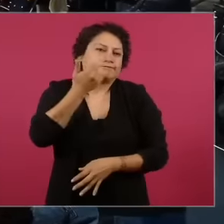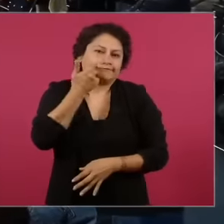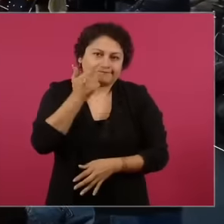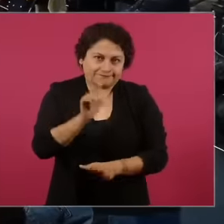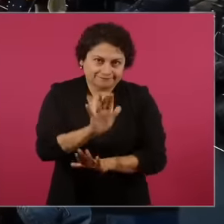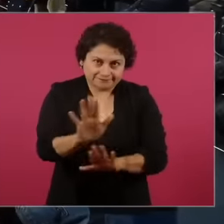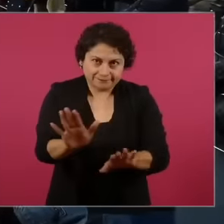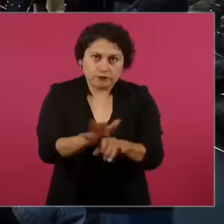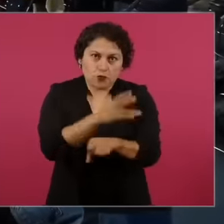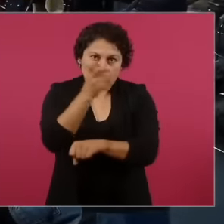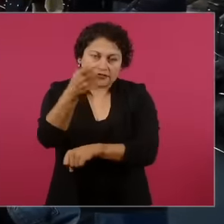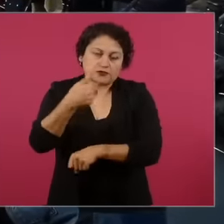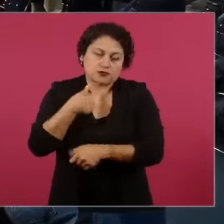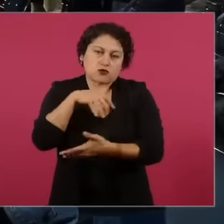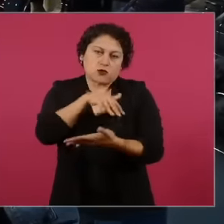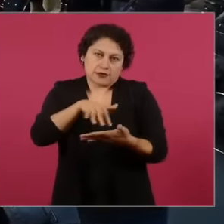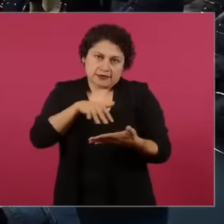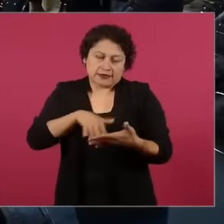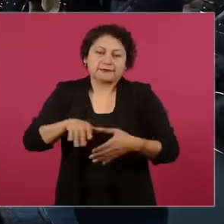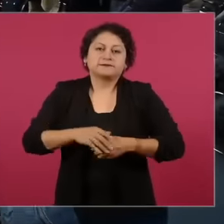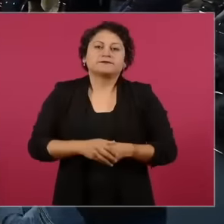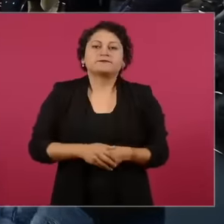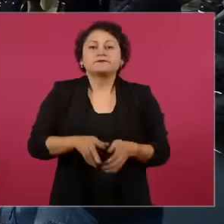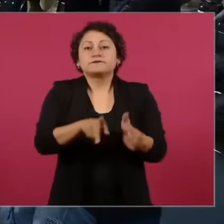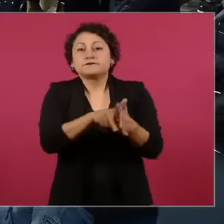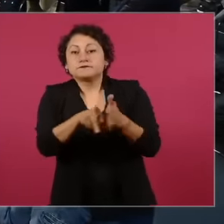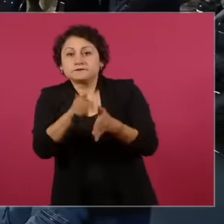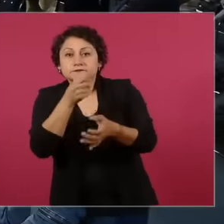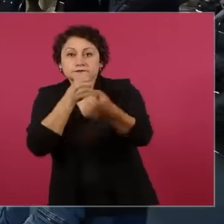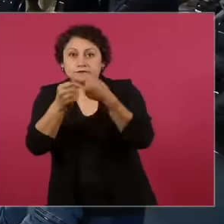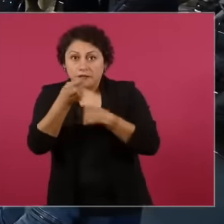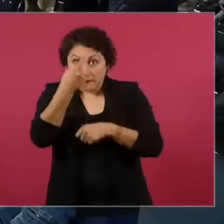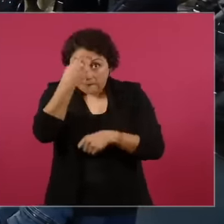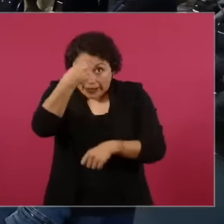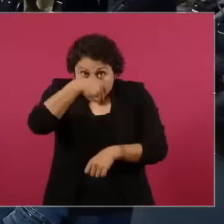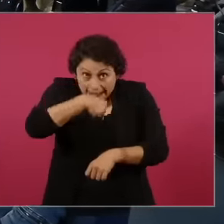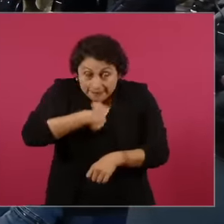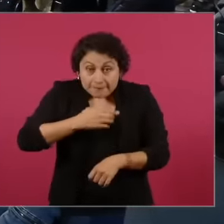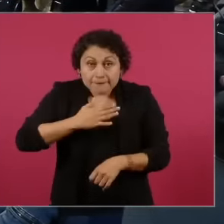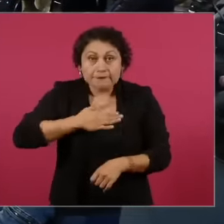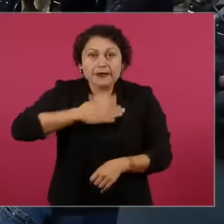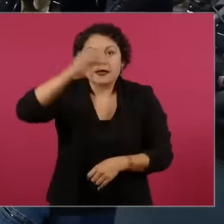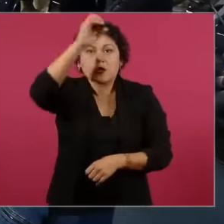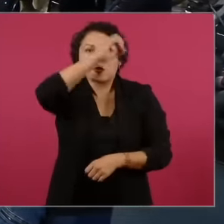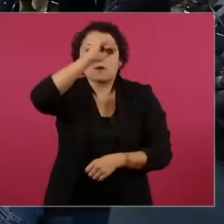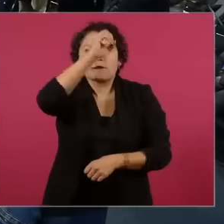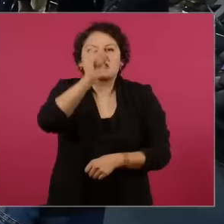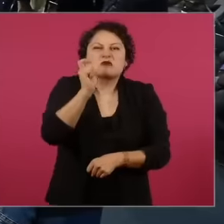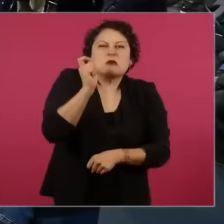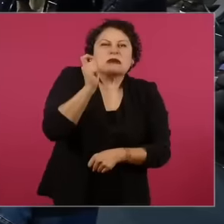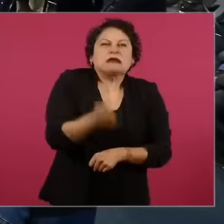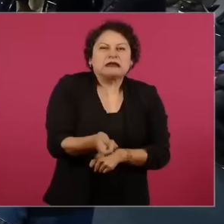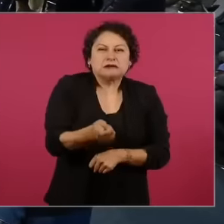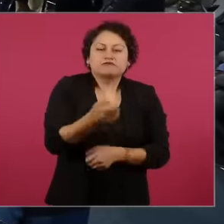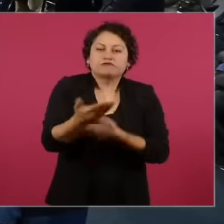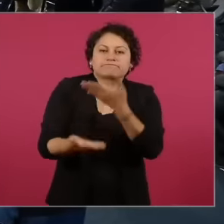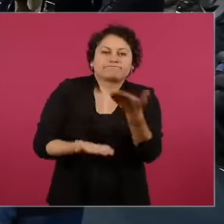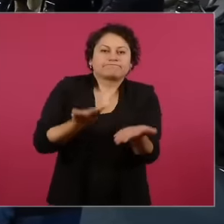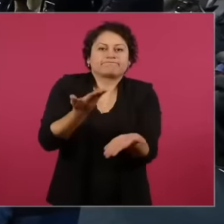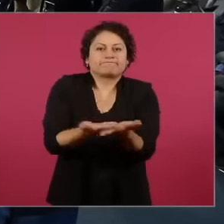I wrote, journalism from my point of view is above all a social service, the crisis of